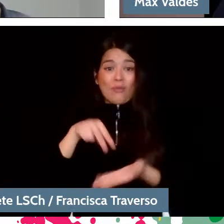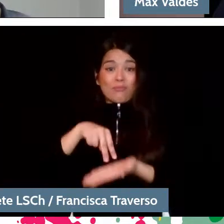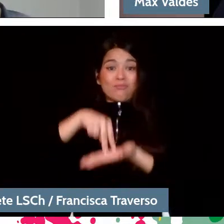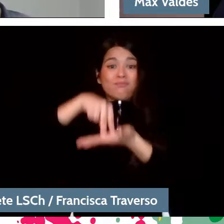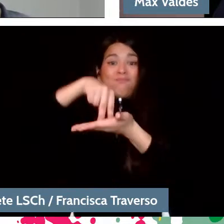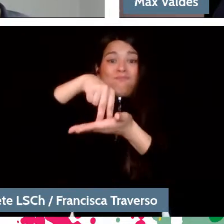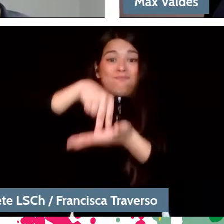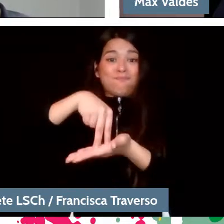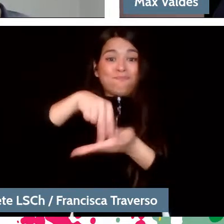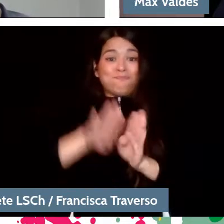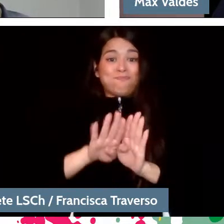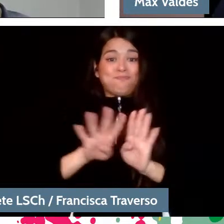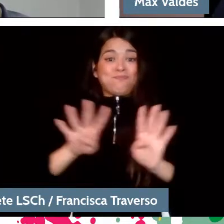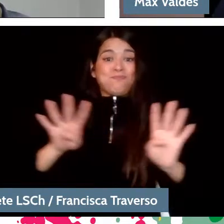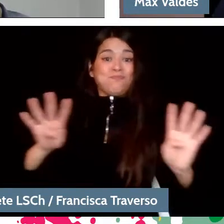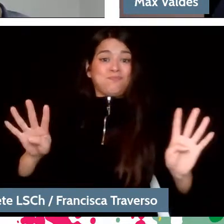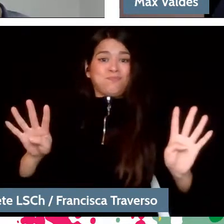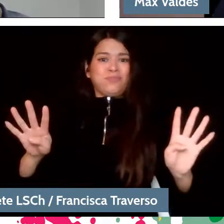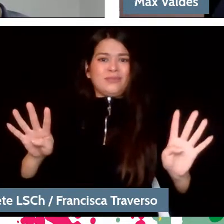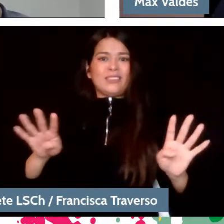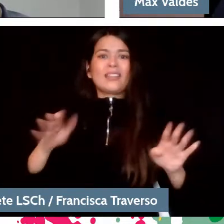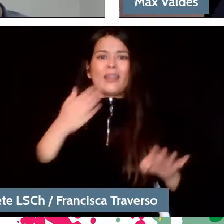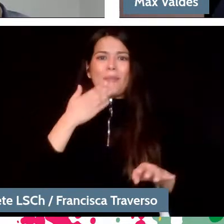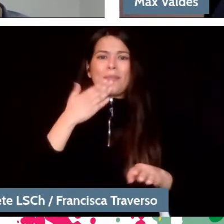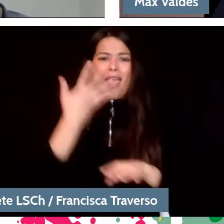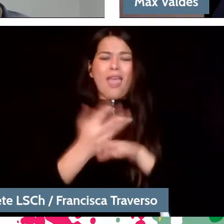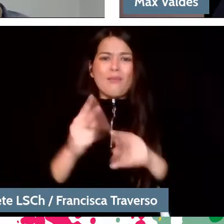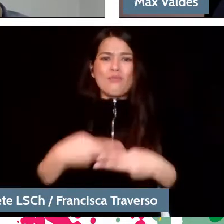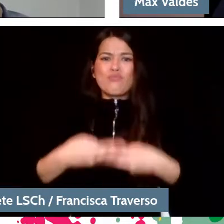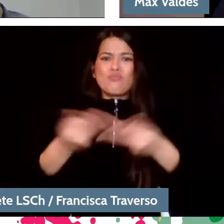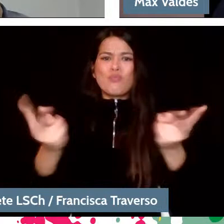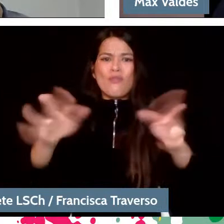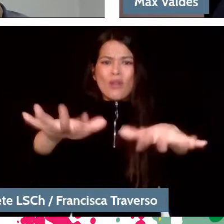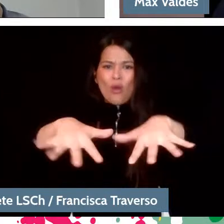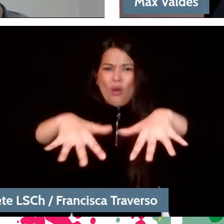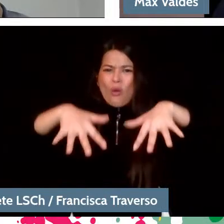It's very different having to listen to a symphony from start to end,